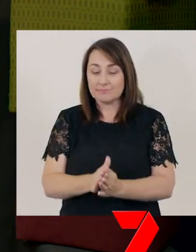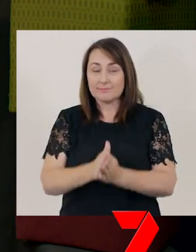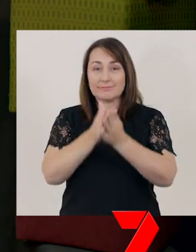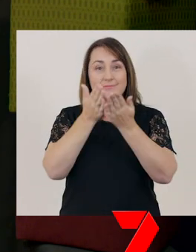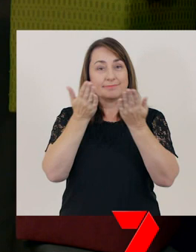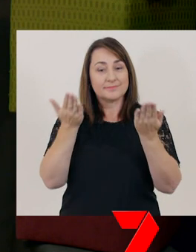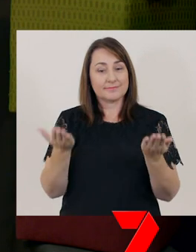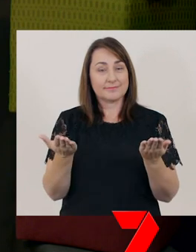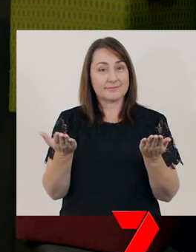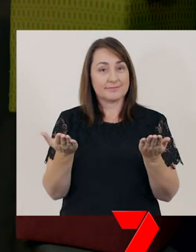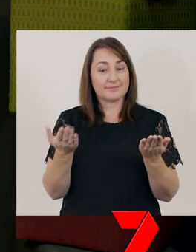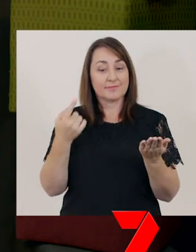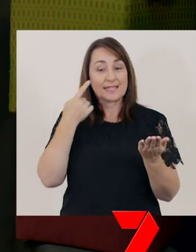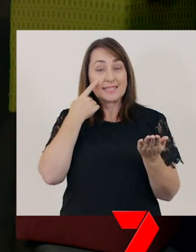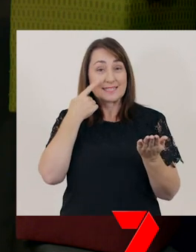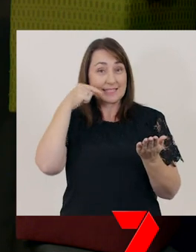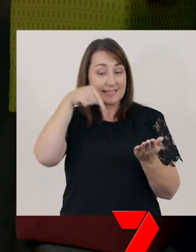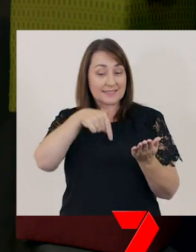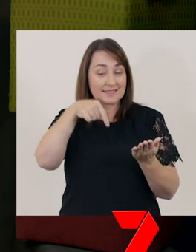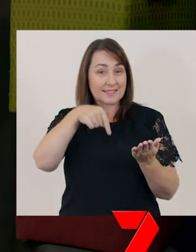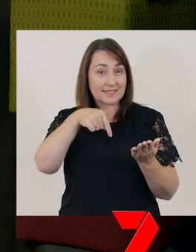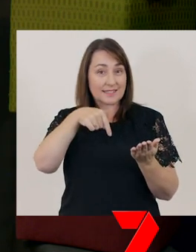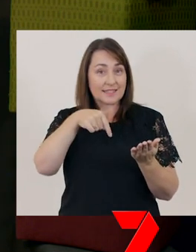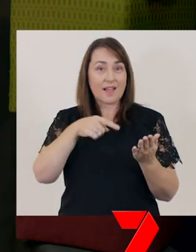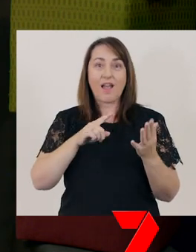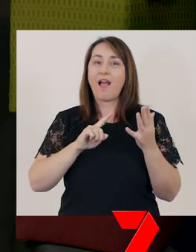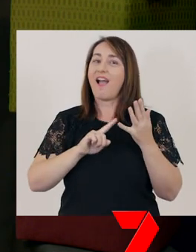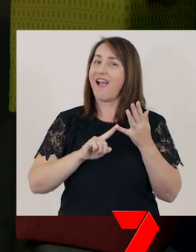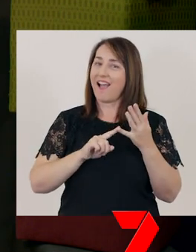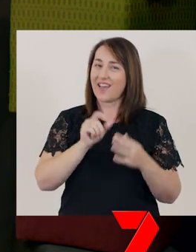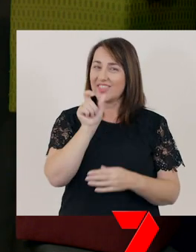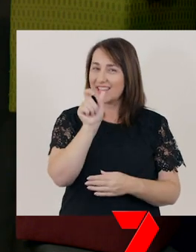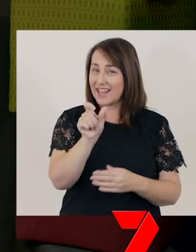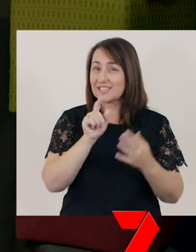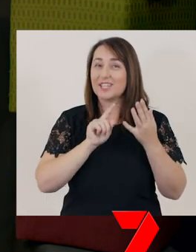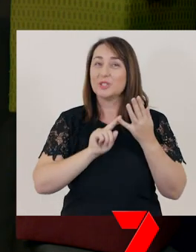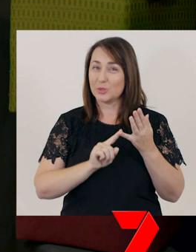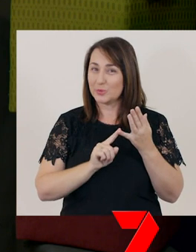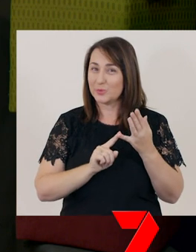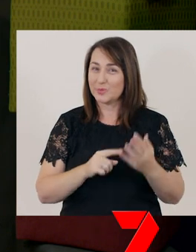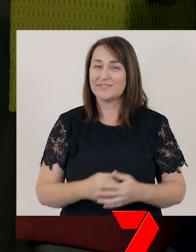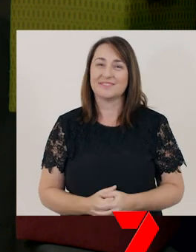I can see the letter ‘U’.